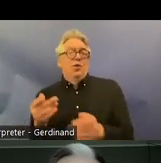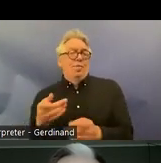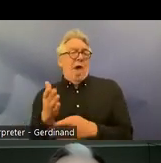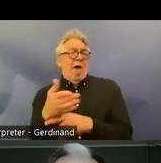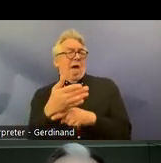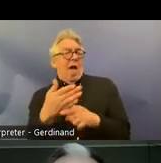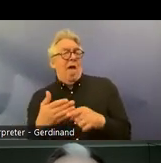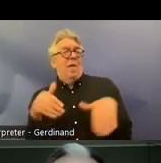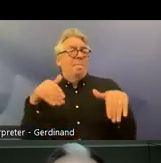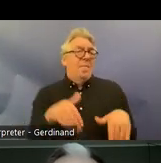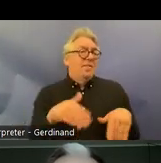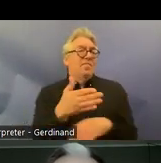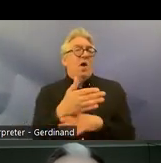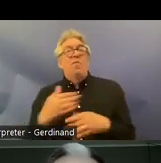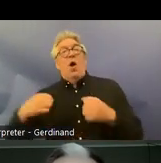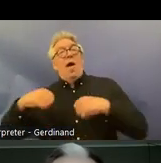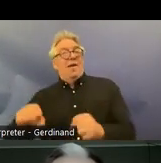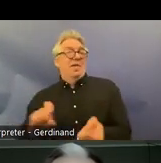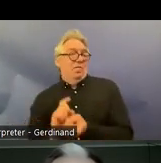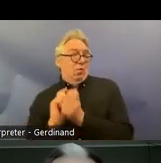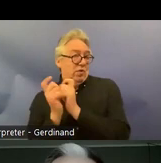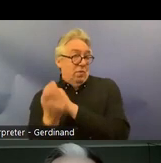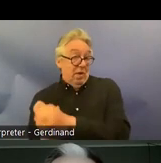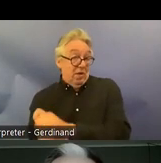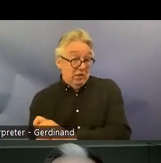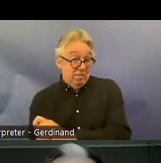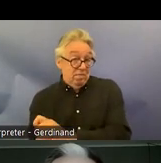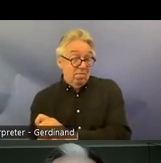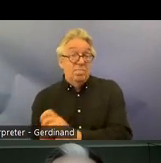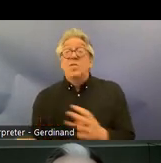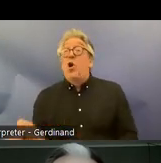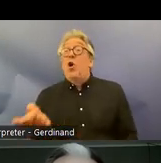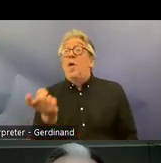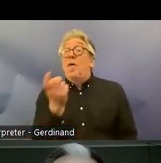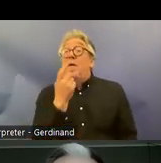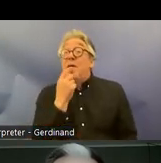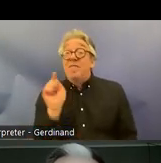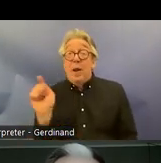transformation um in Finland uh this is the only country in in noric country